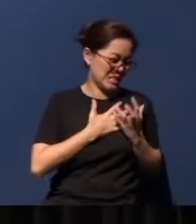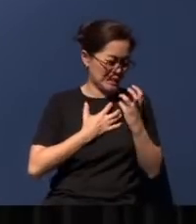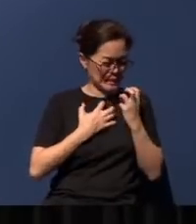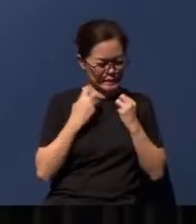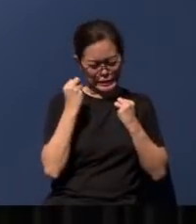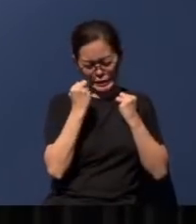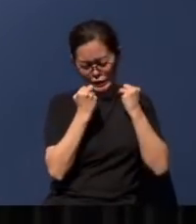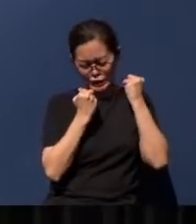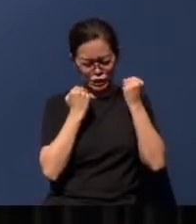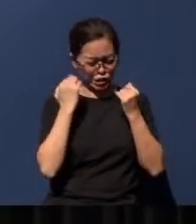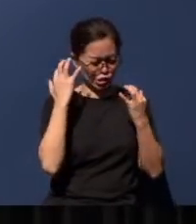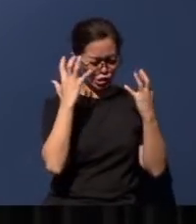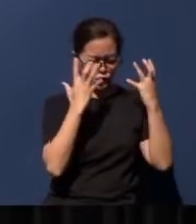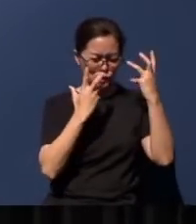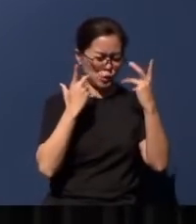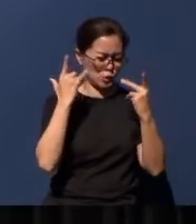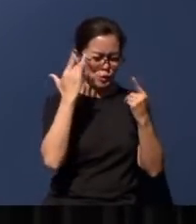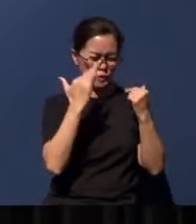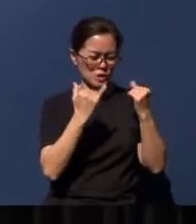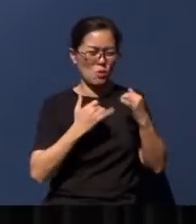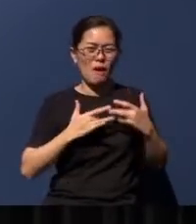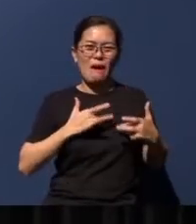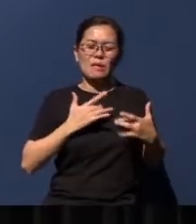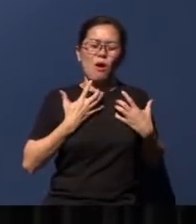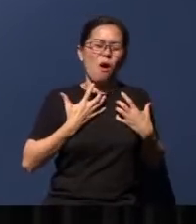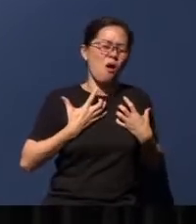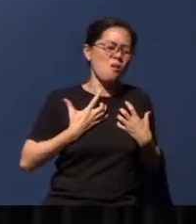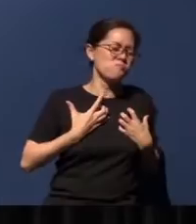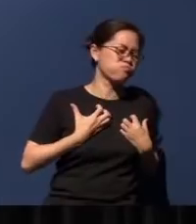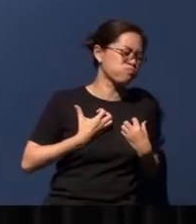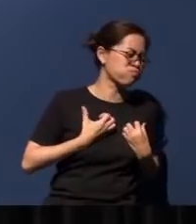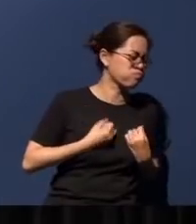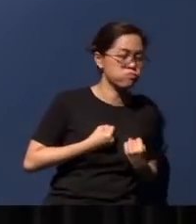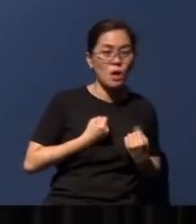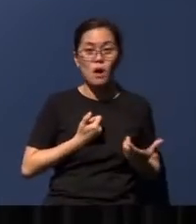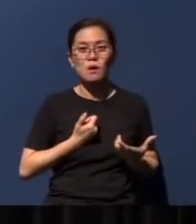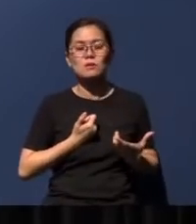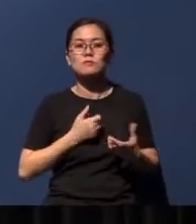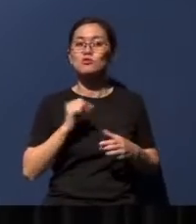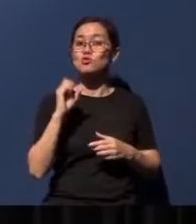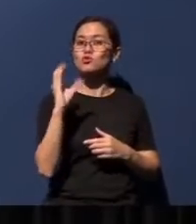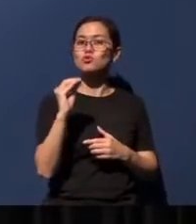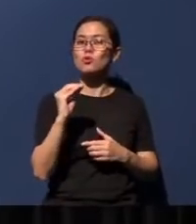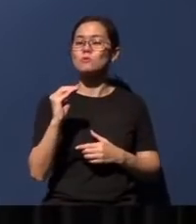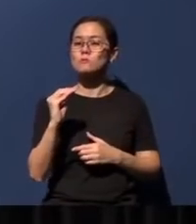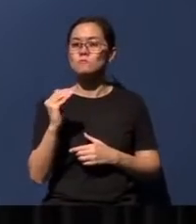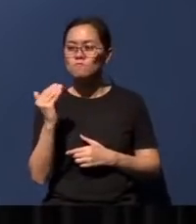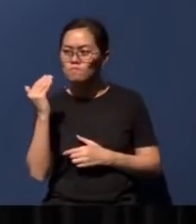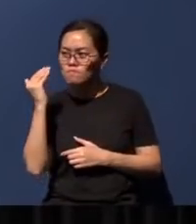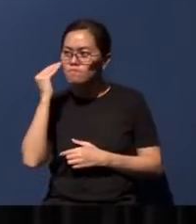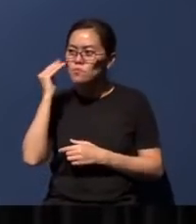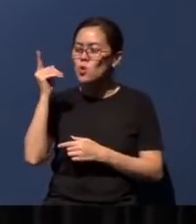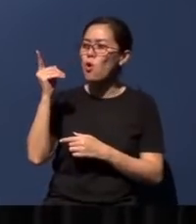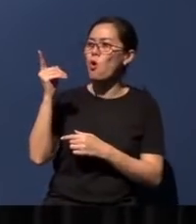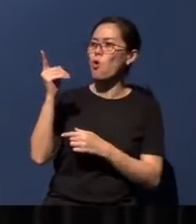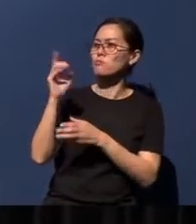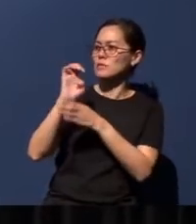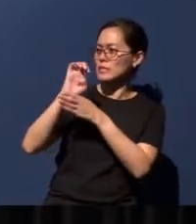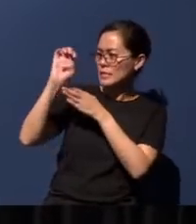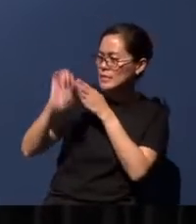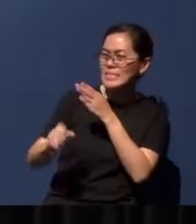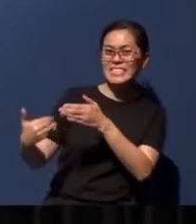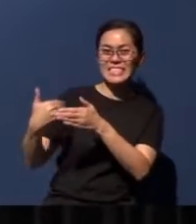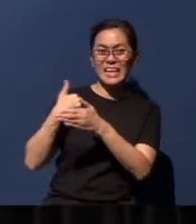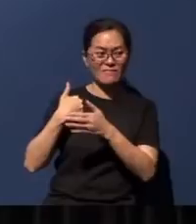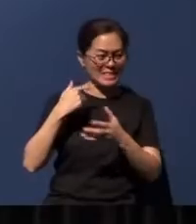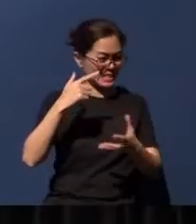and drive us to despair. So it is comforting to know that there is an end to the madness; that